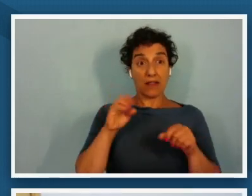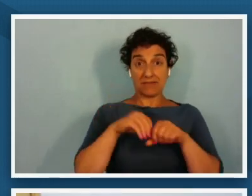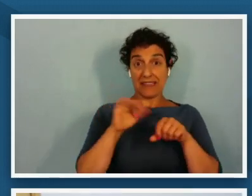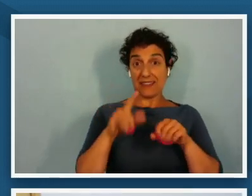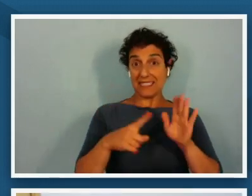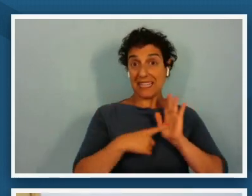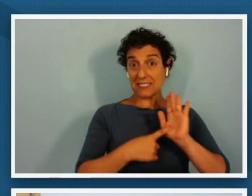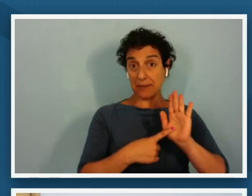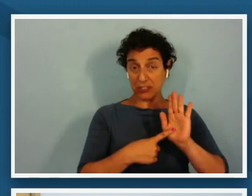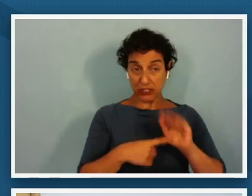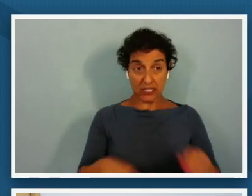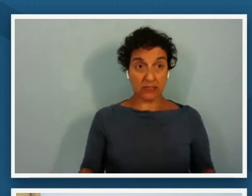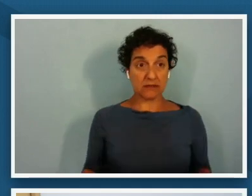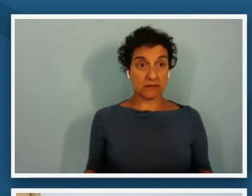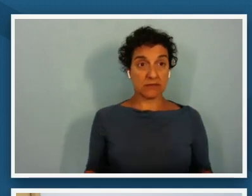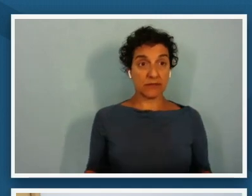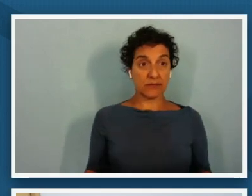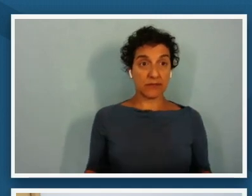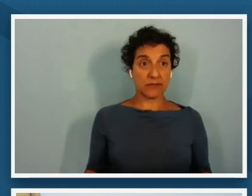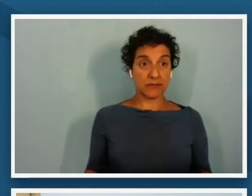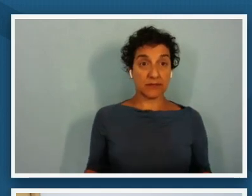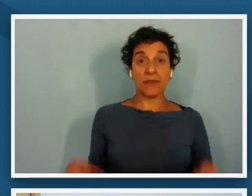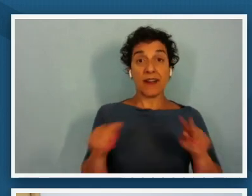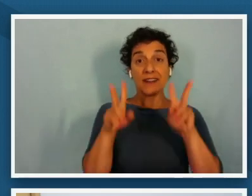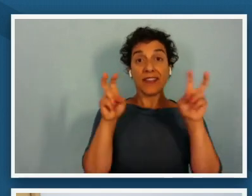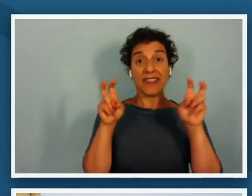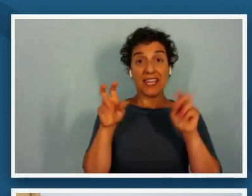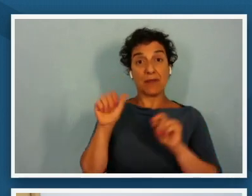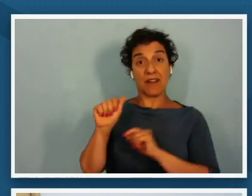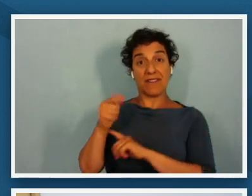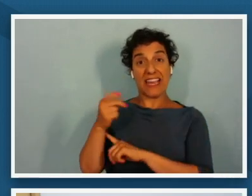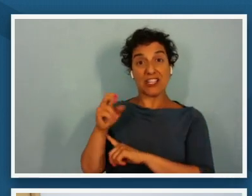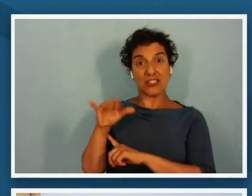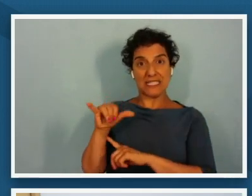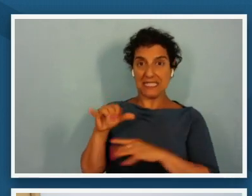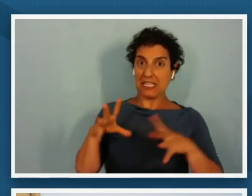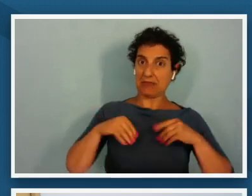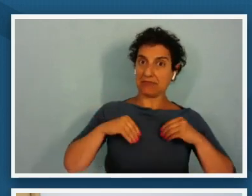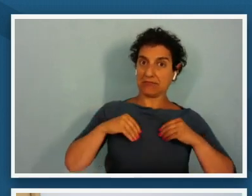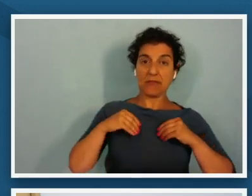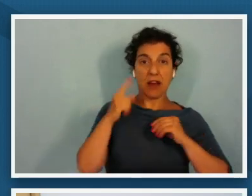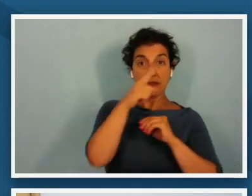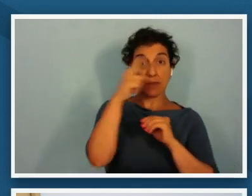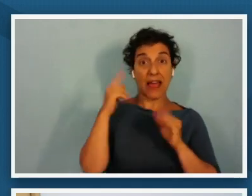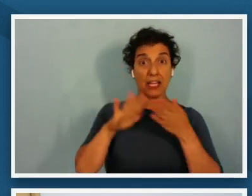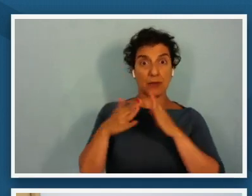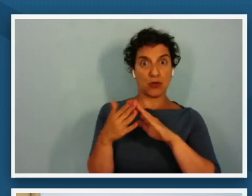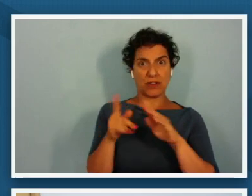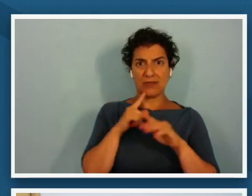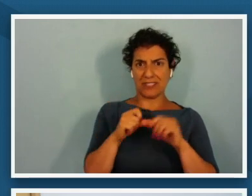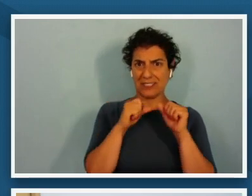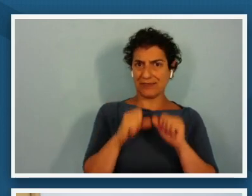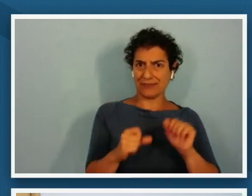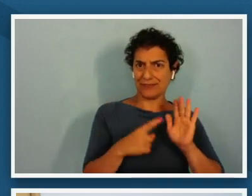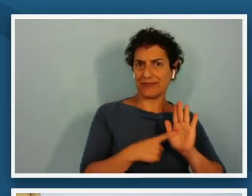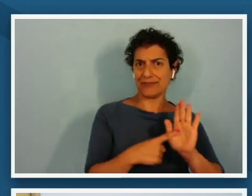uh the theme of agency of the black community is really prominent through